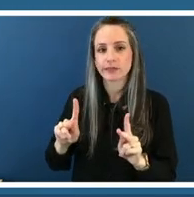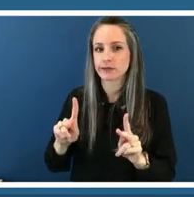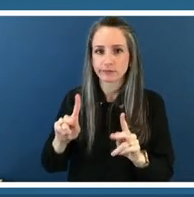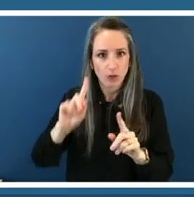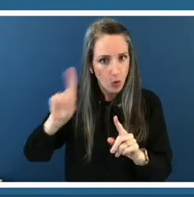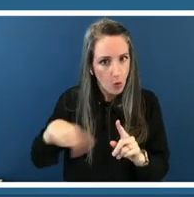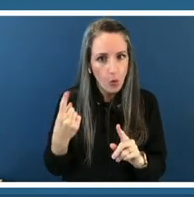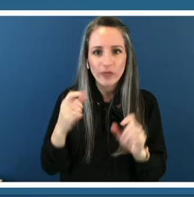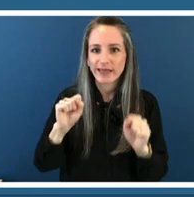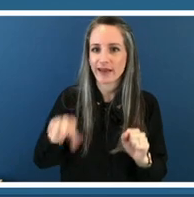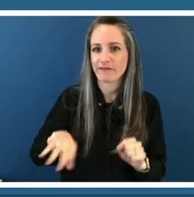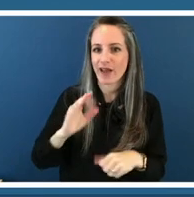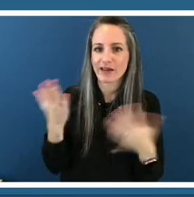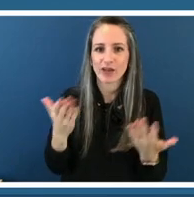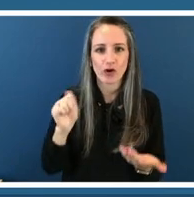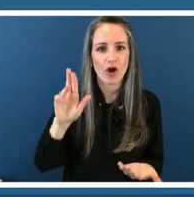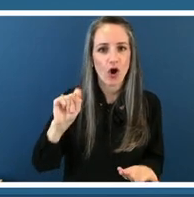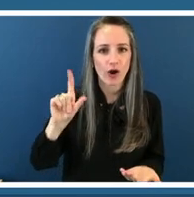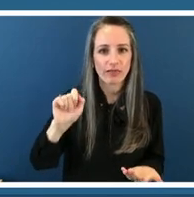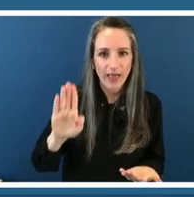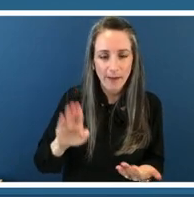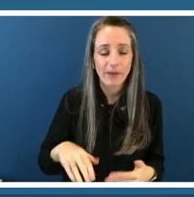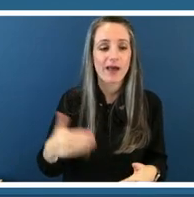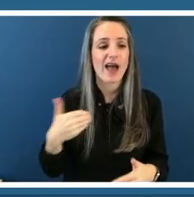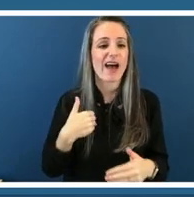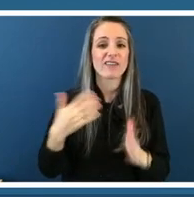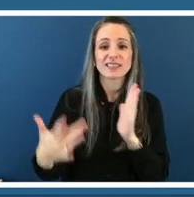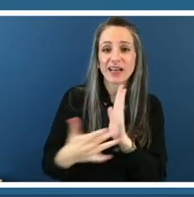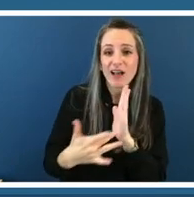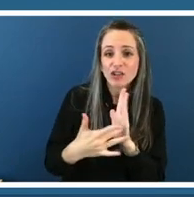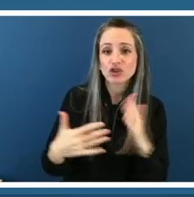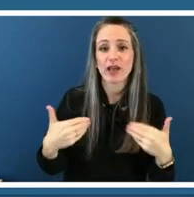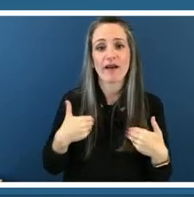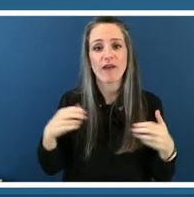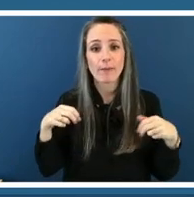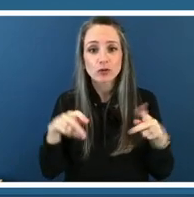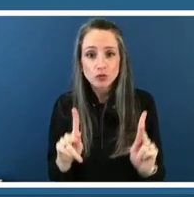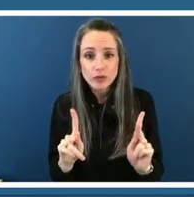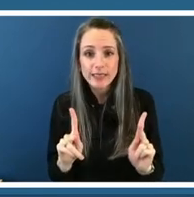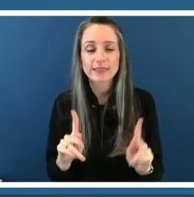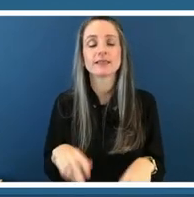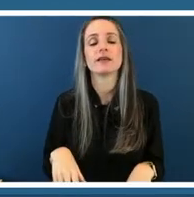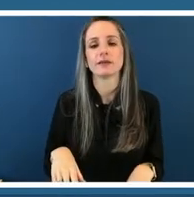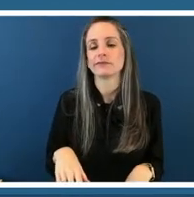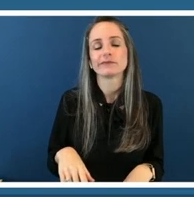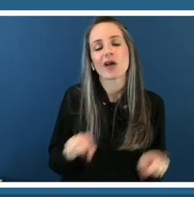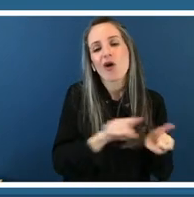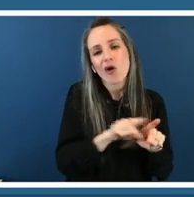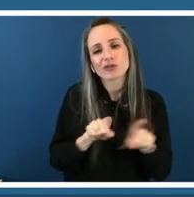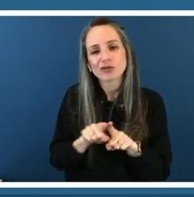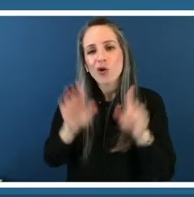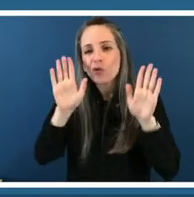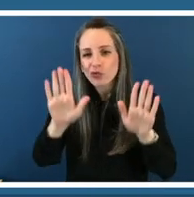technology and opportunities for them and it's also a great opportunity to